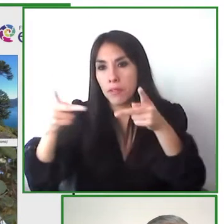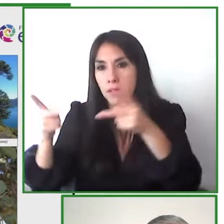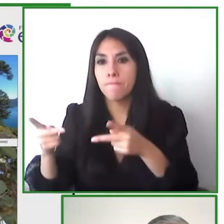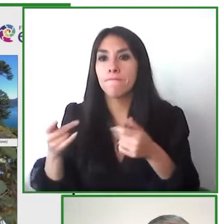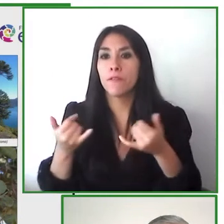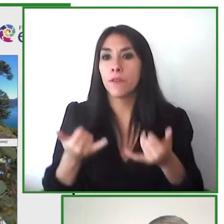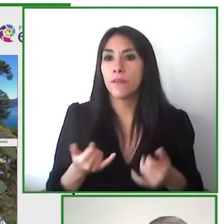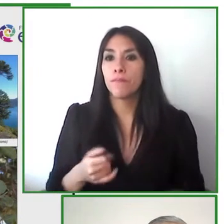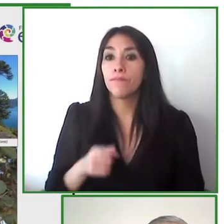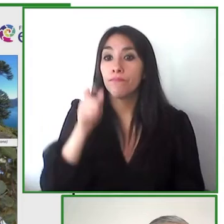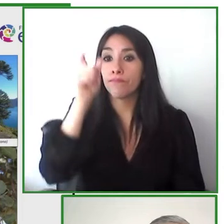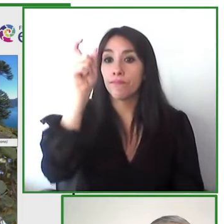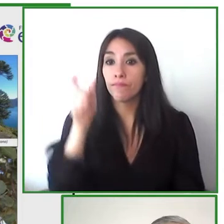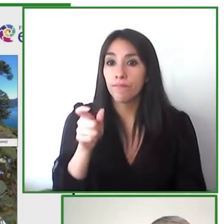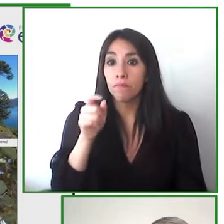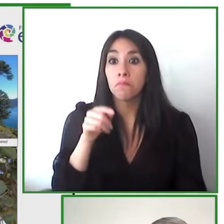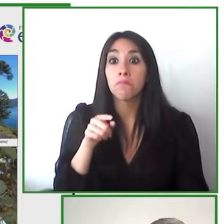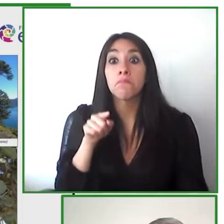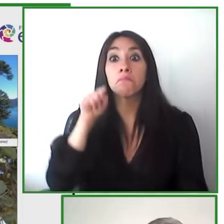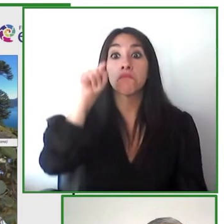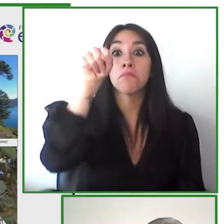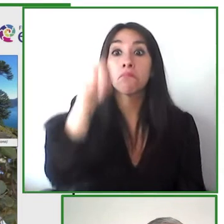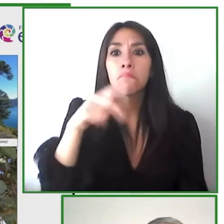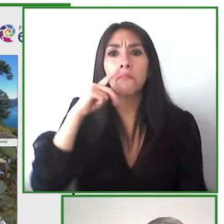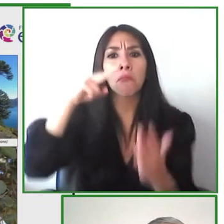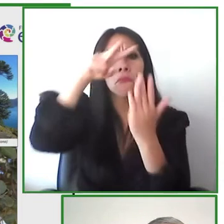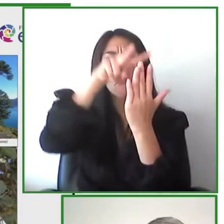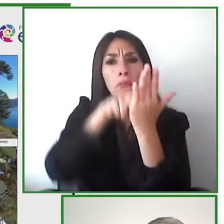can really have an enjoyable experience that is accessible to